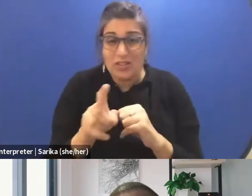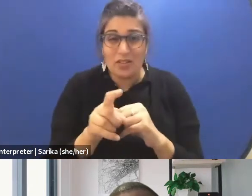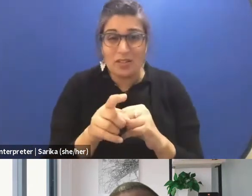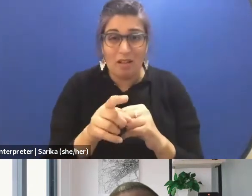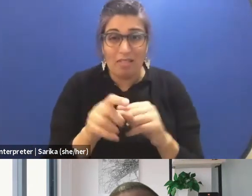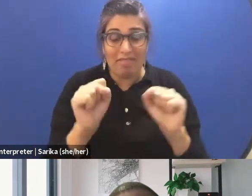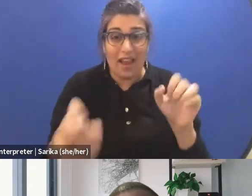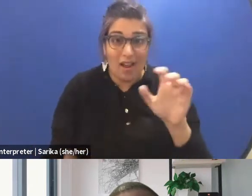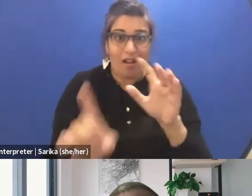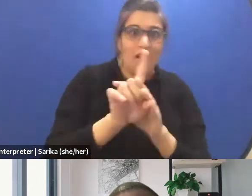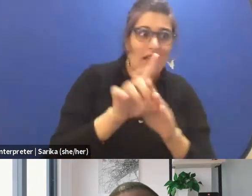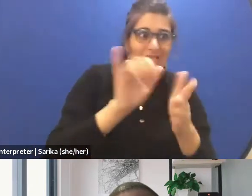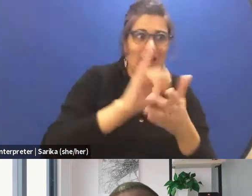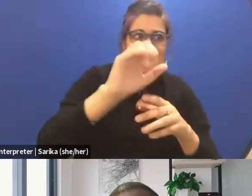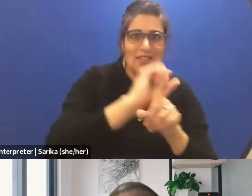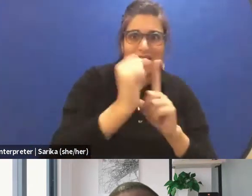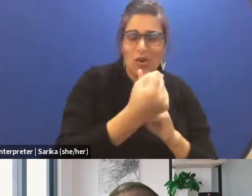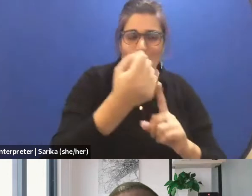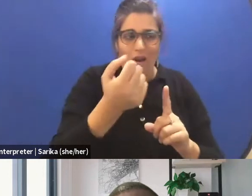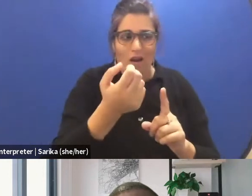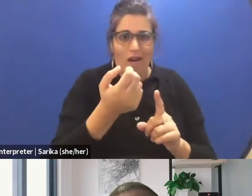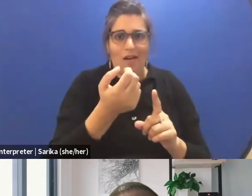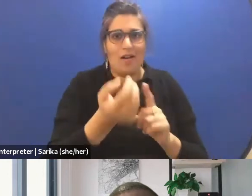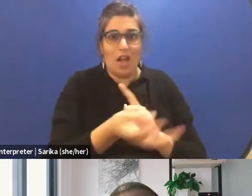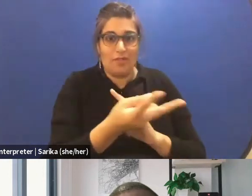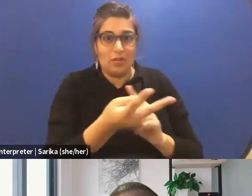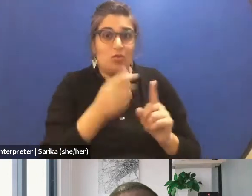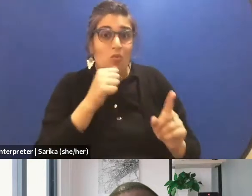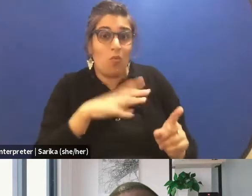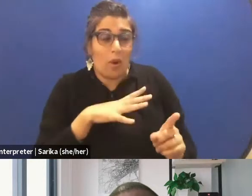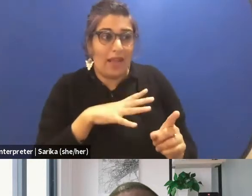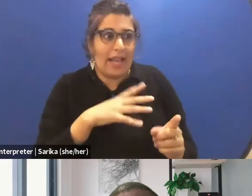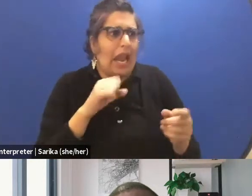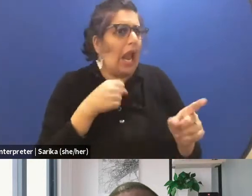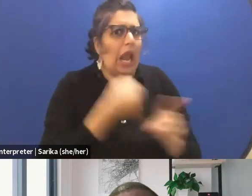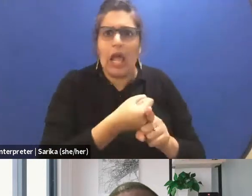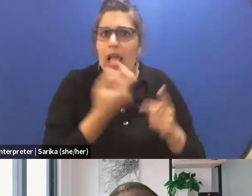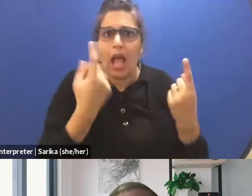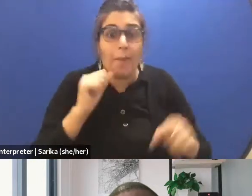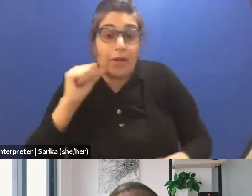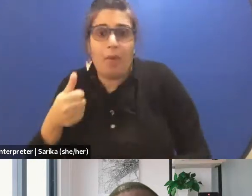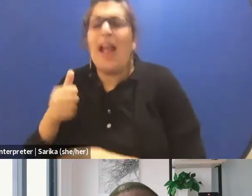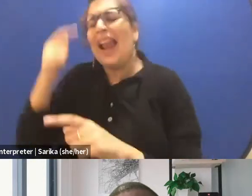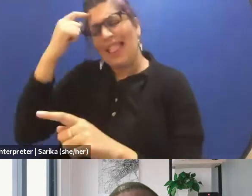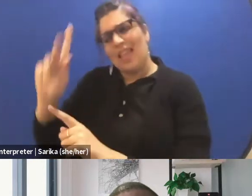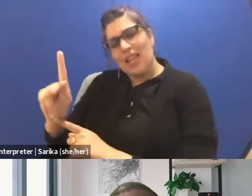with that situation of these woman tomorrow? And I think Karishma said something very interesting.